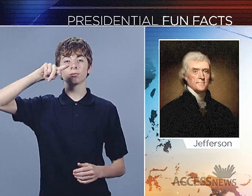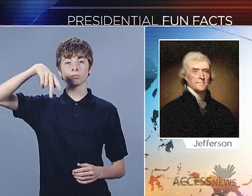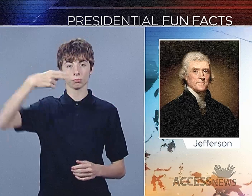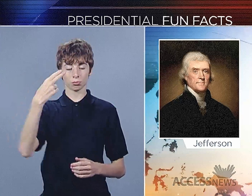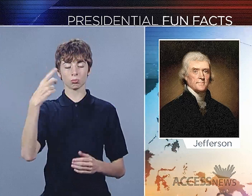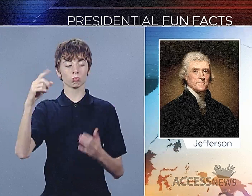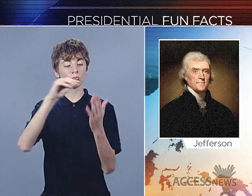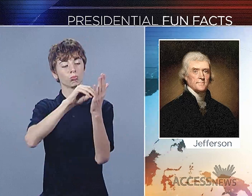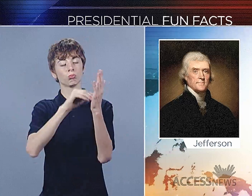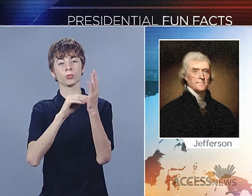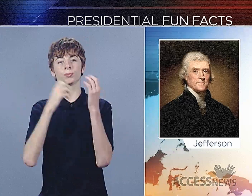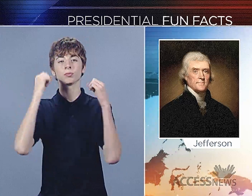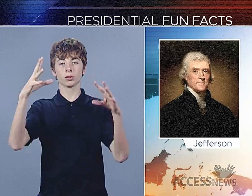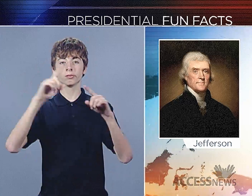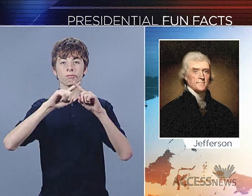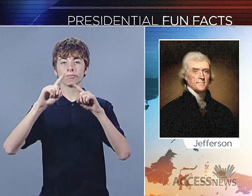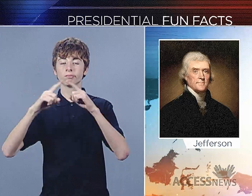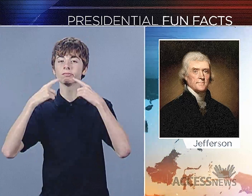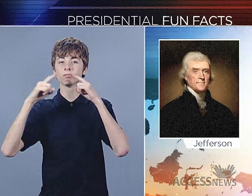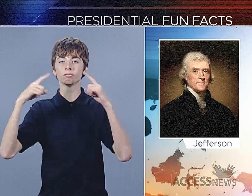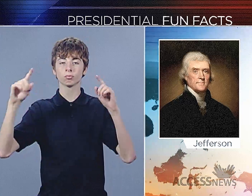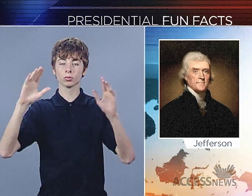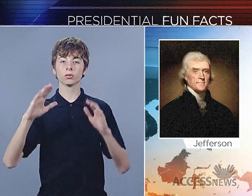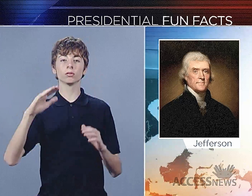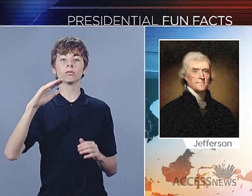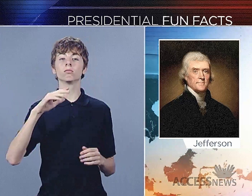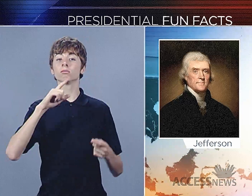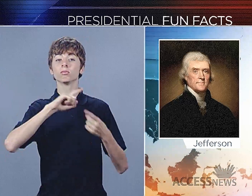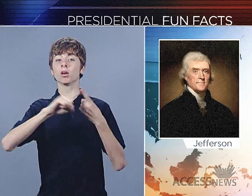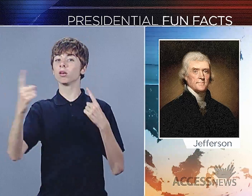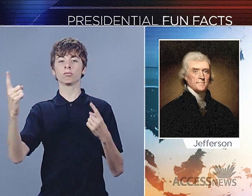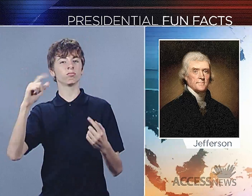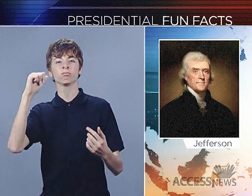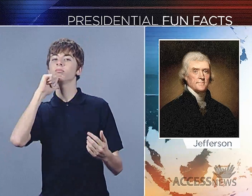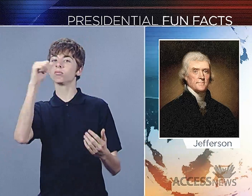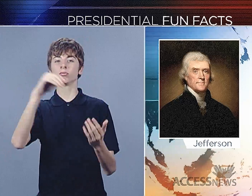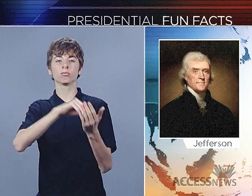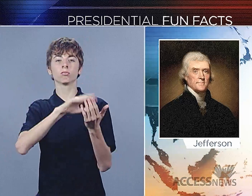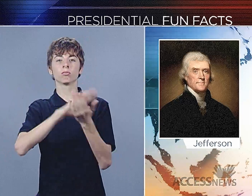In fact, he wrote his own epitaph, listing many of his great accomplishments.